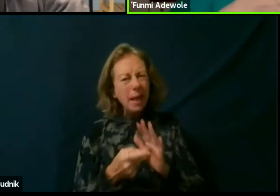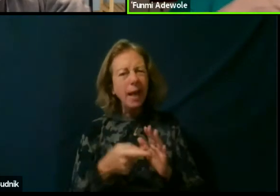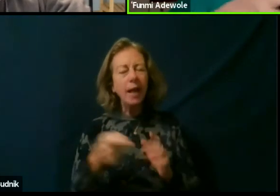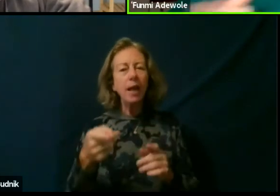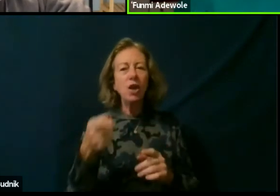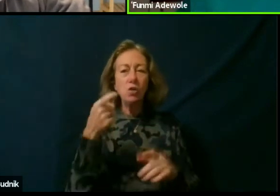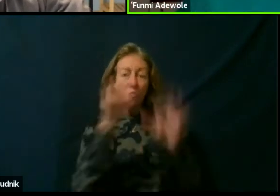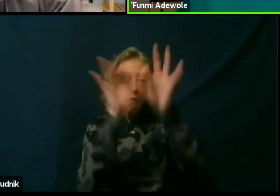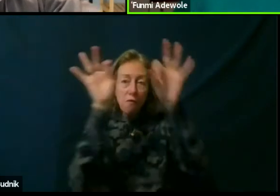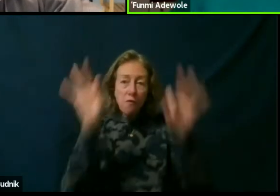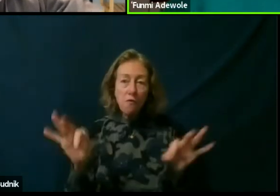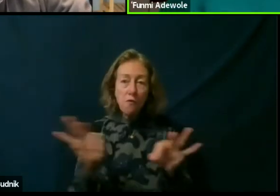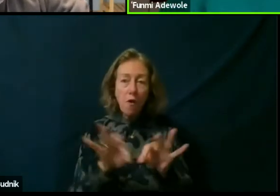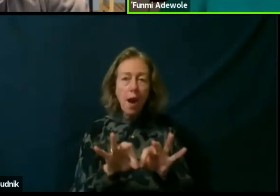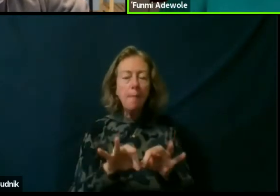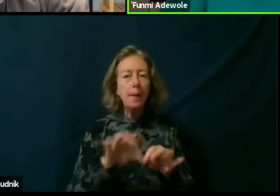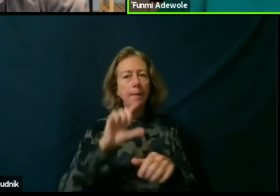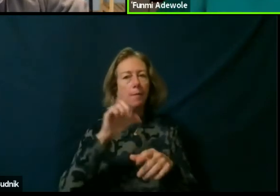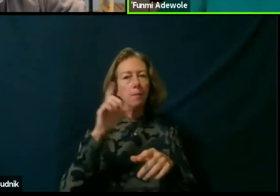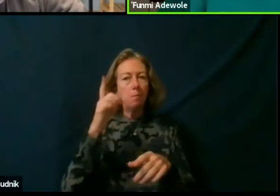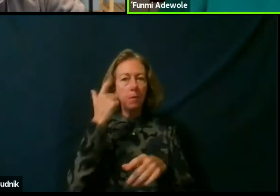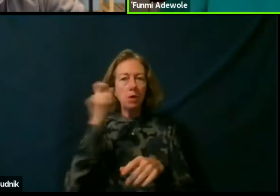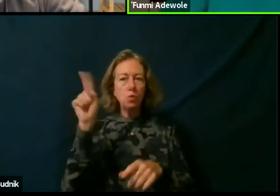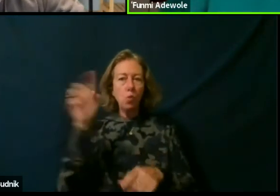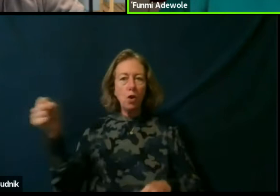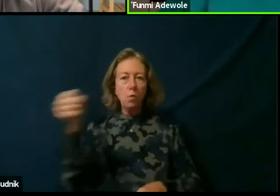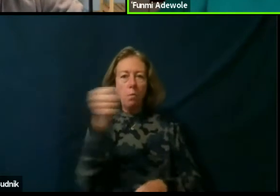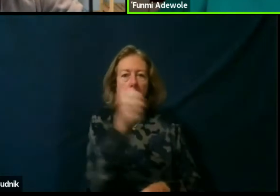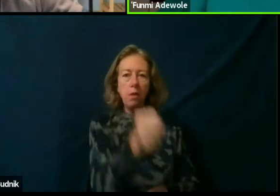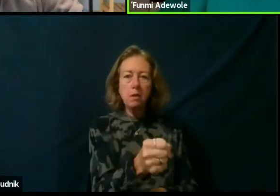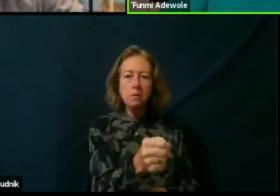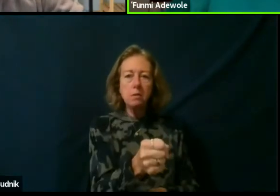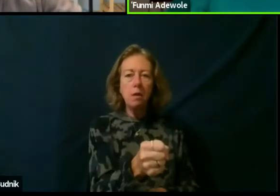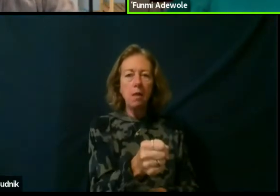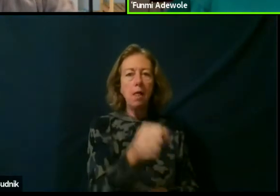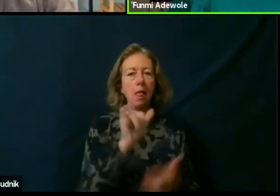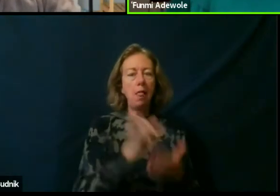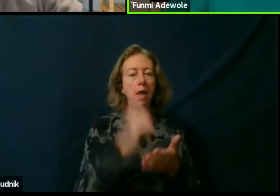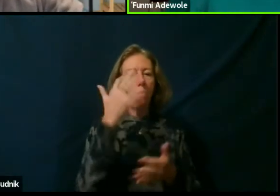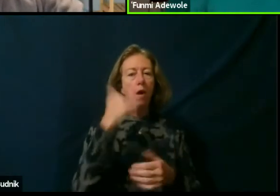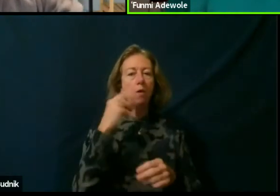and that is why we are looking at the whole idea of artists,